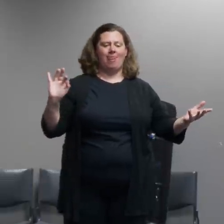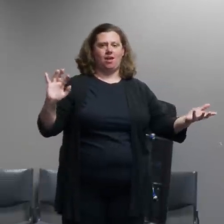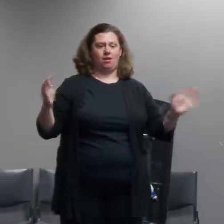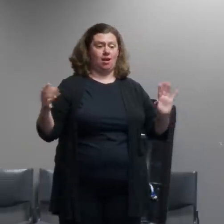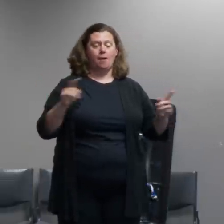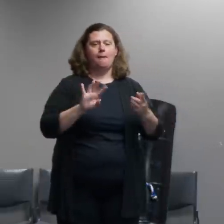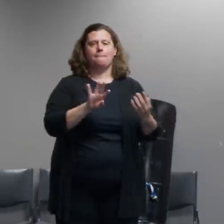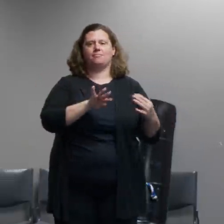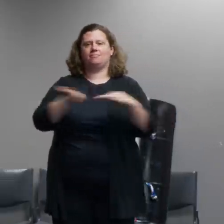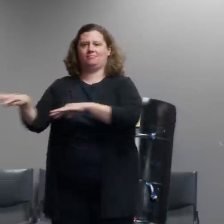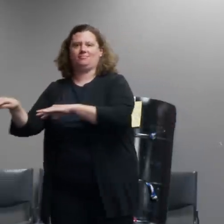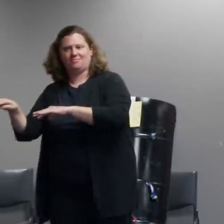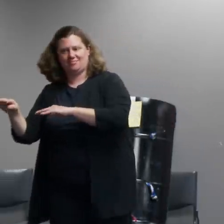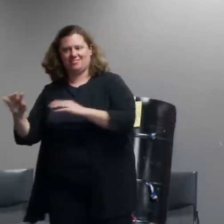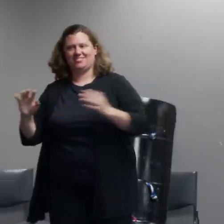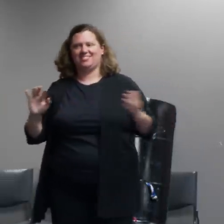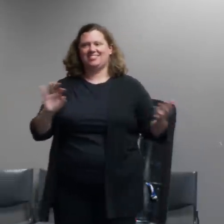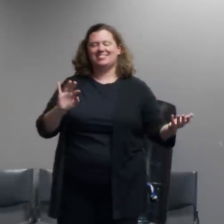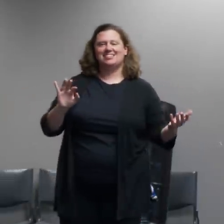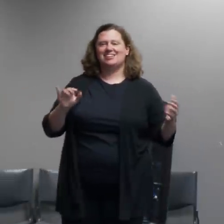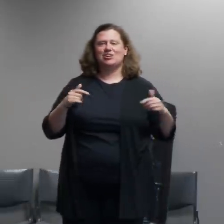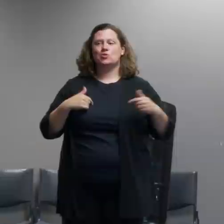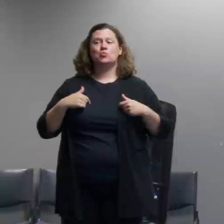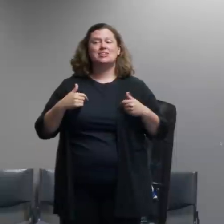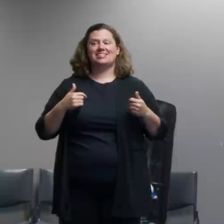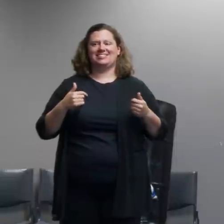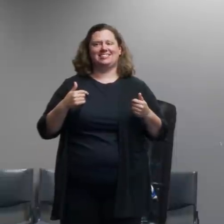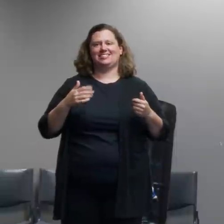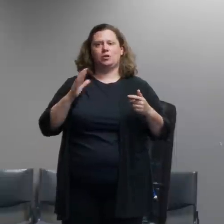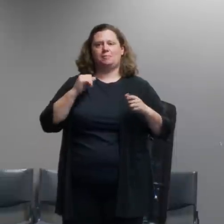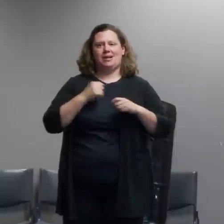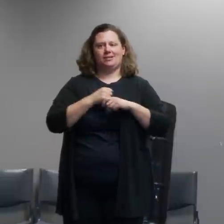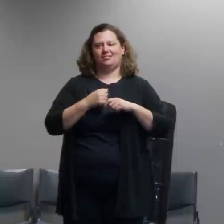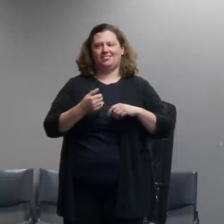confronted with a pretty big fight with people